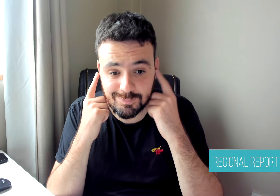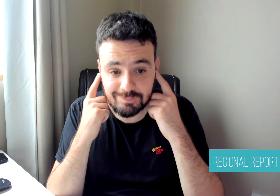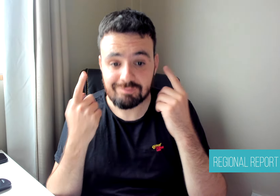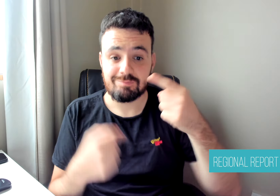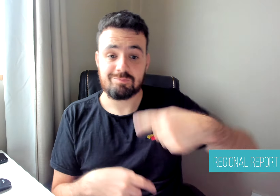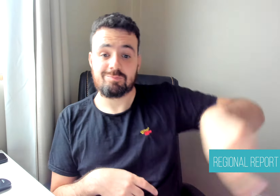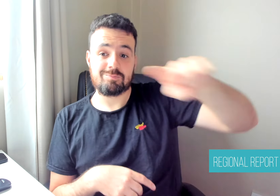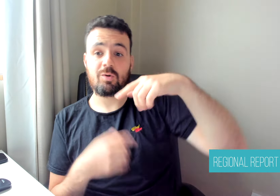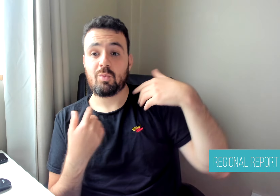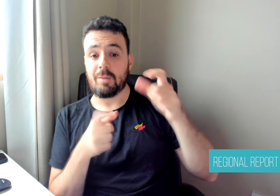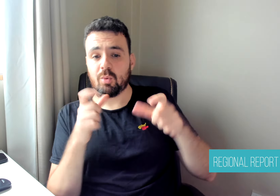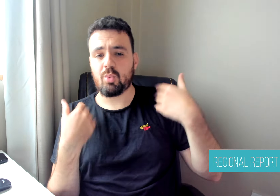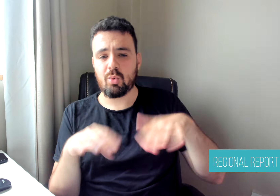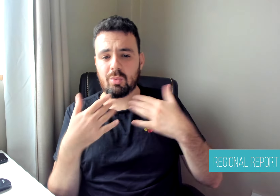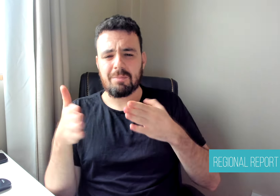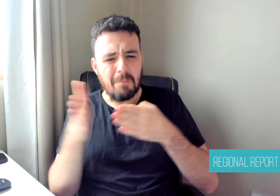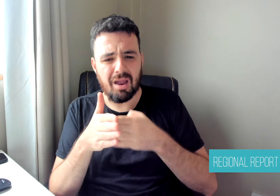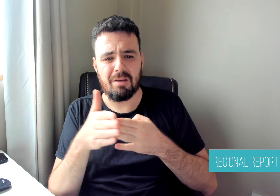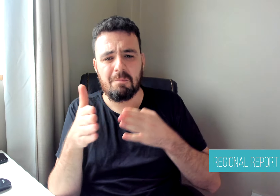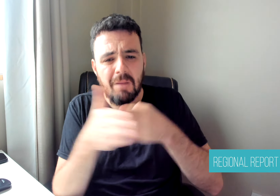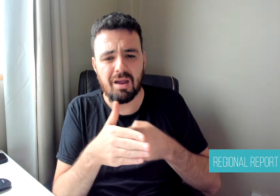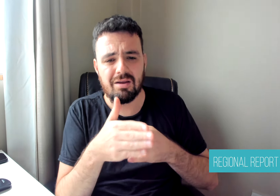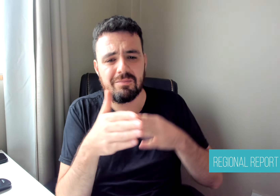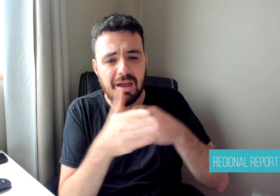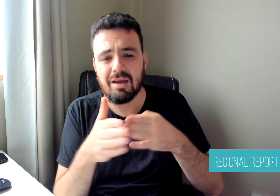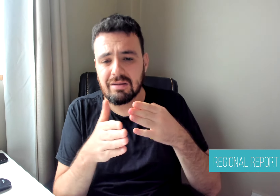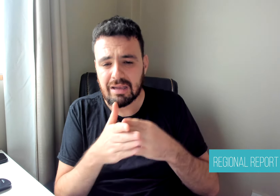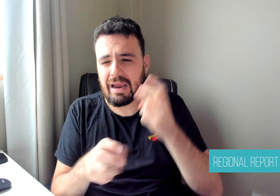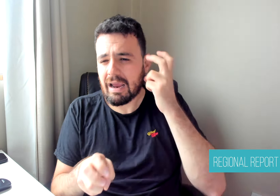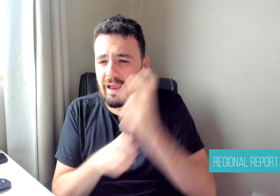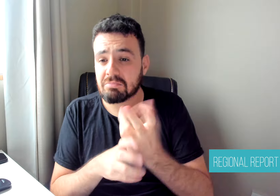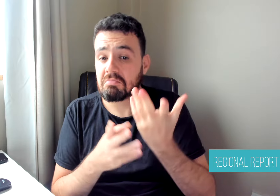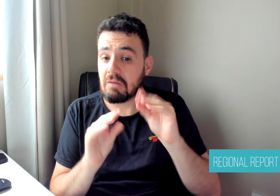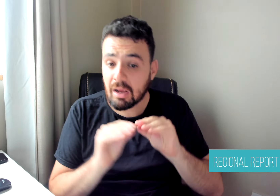in Peru suffer from some form of hearing disability.